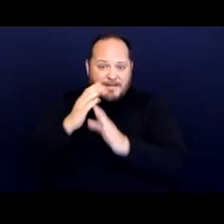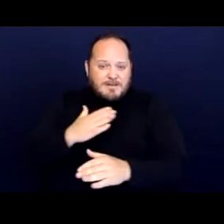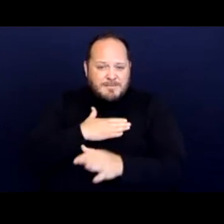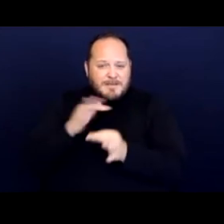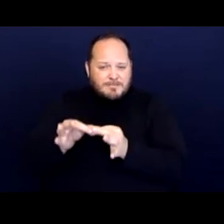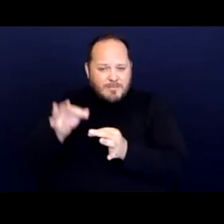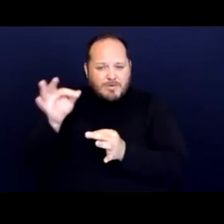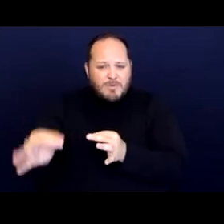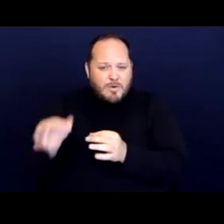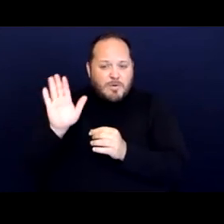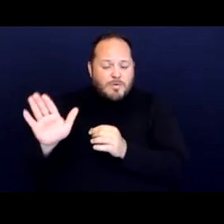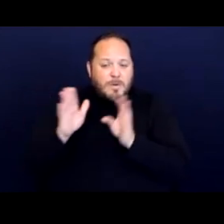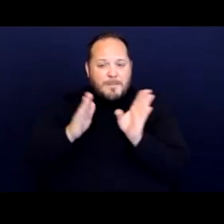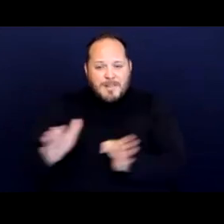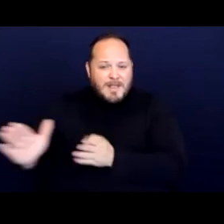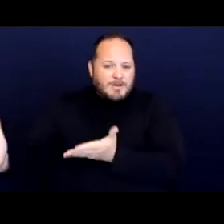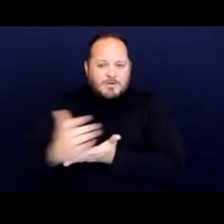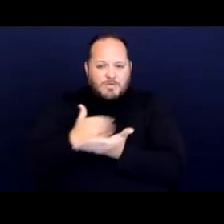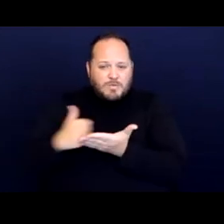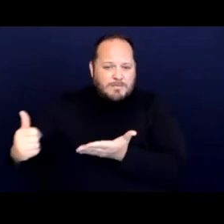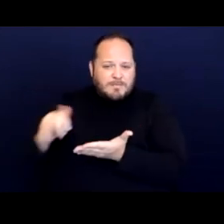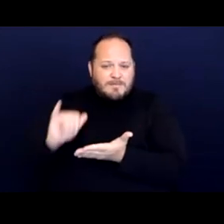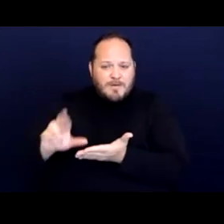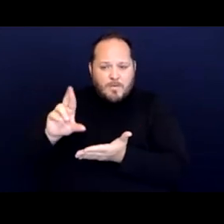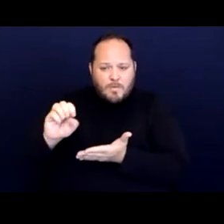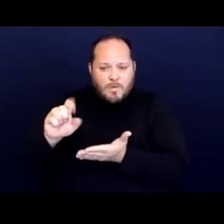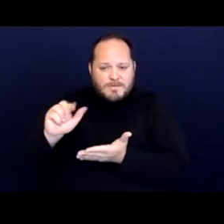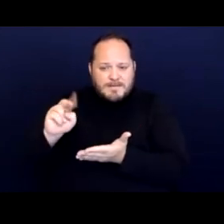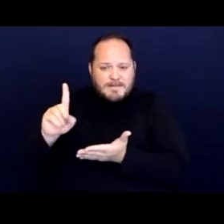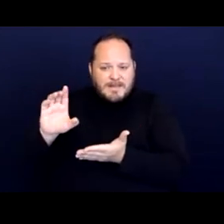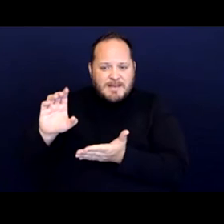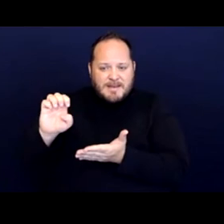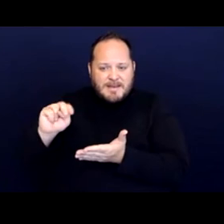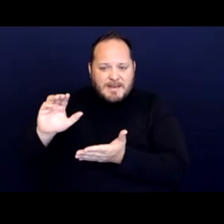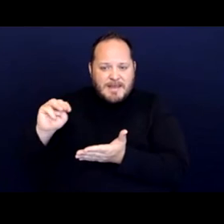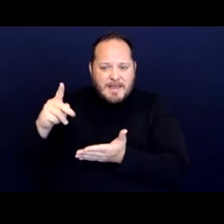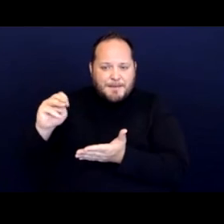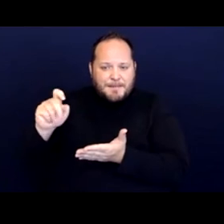the sweep of the Roseland encampments. And in this case temporarily